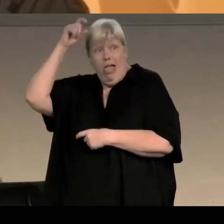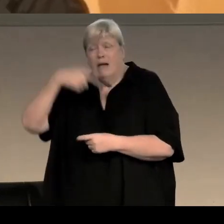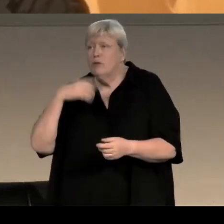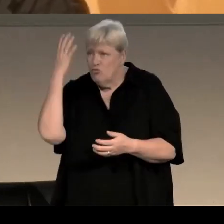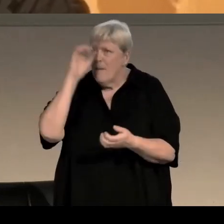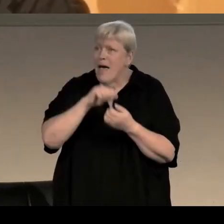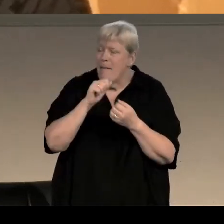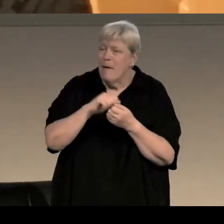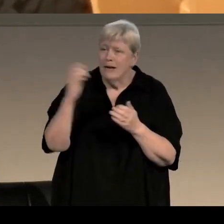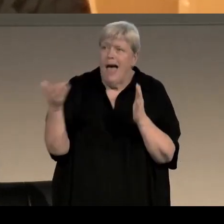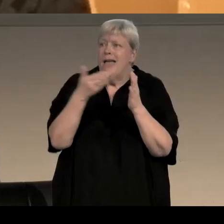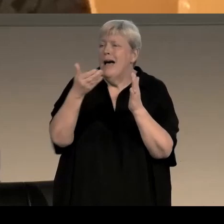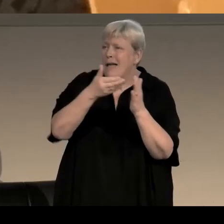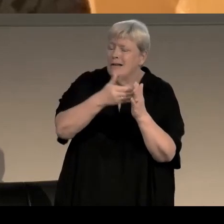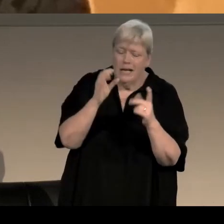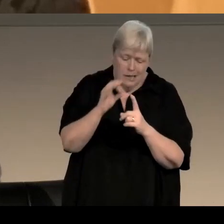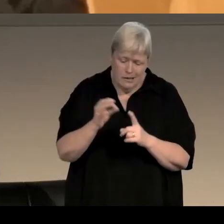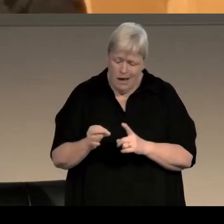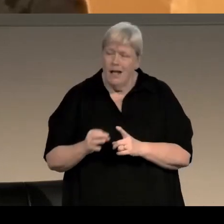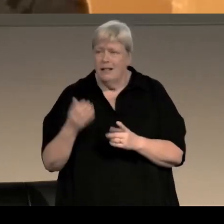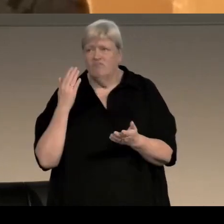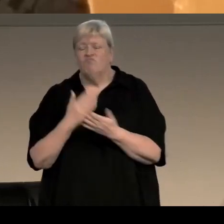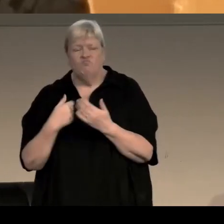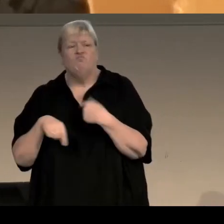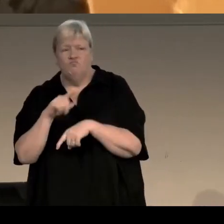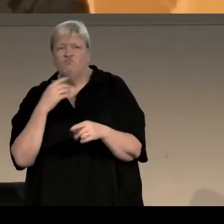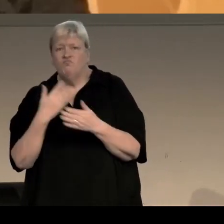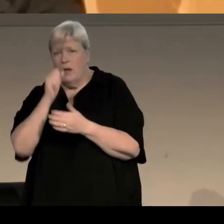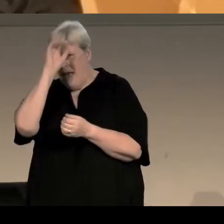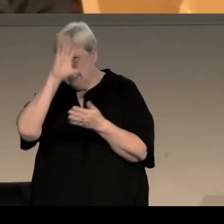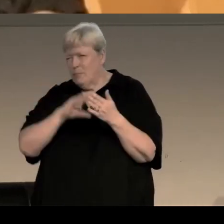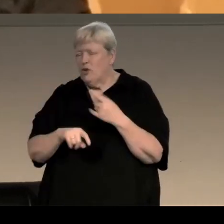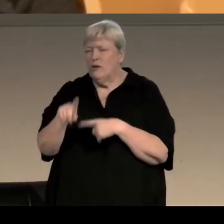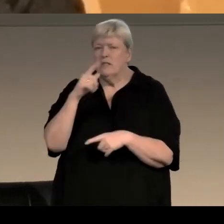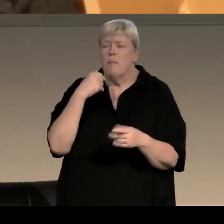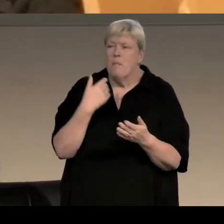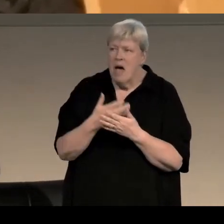And although those kind of details are very definitely a reflection of my own experience I mean Allie's, as I said, very definitely not me,